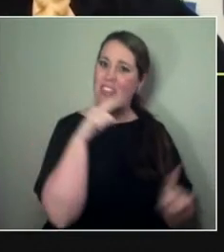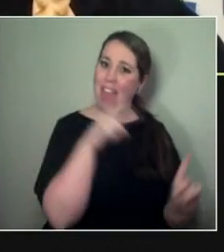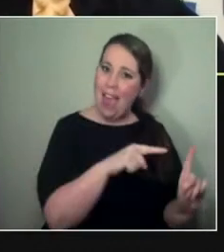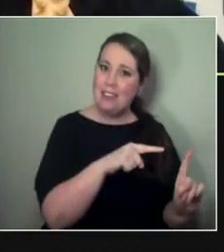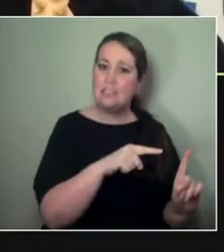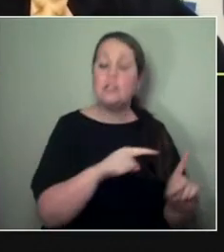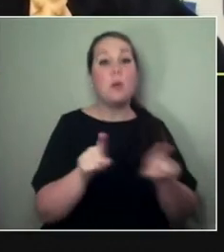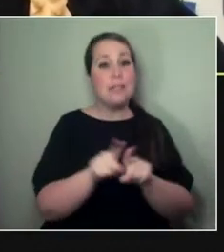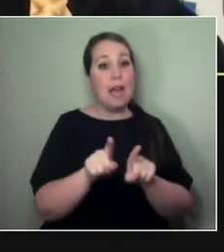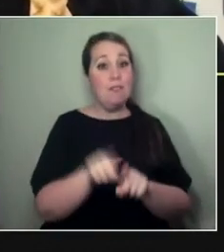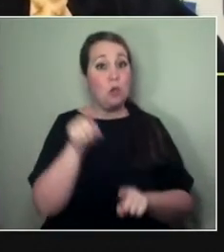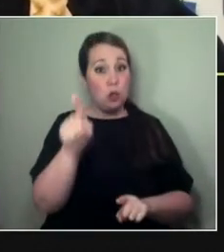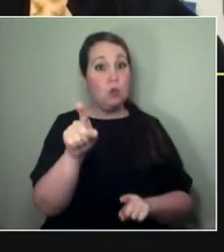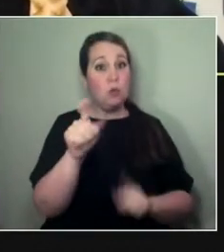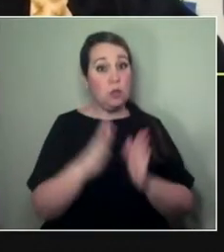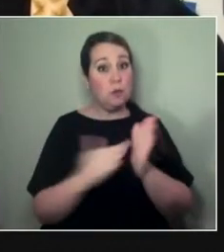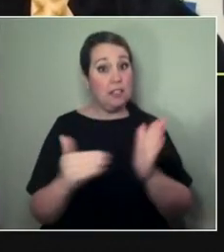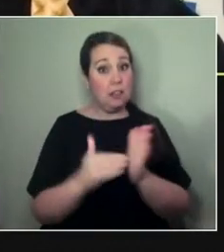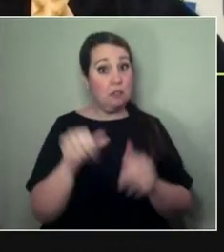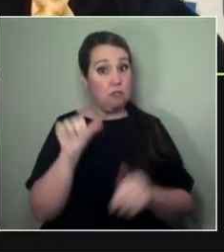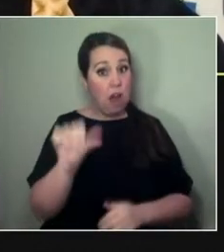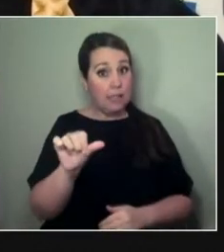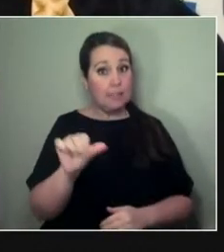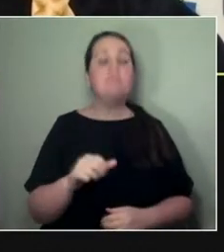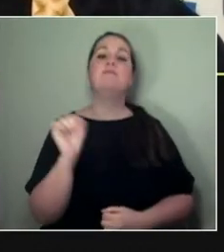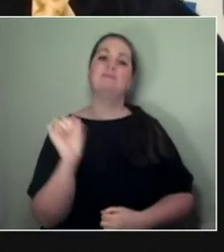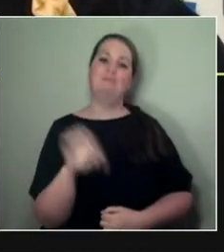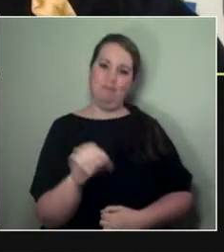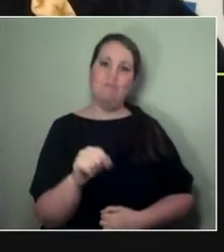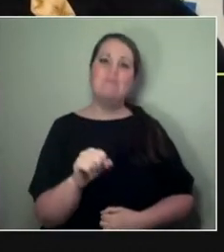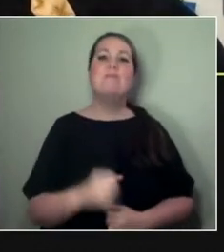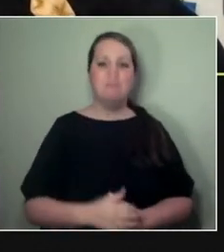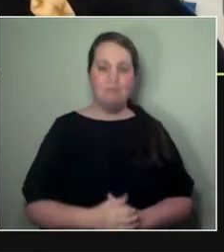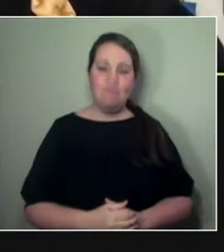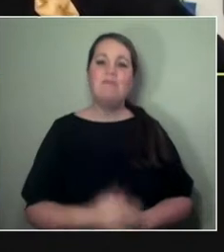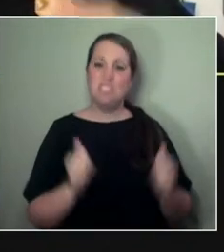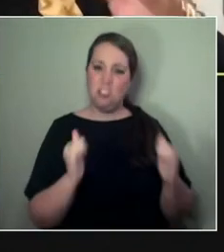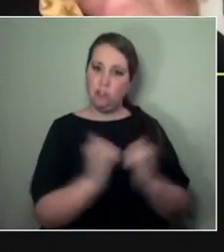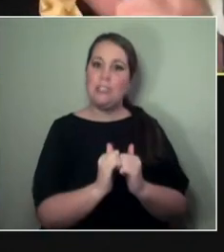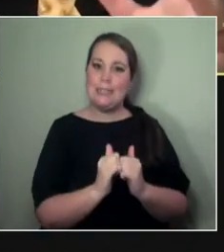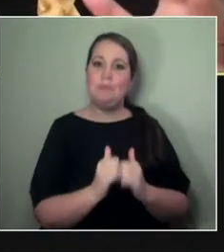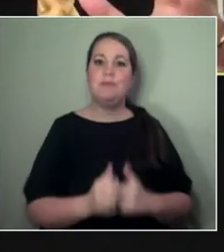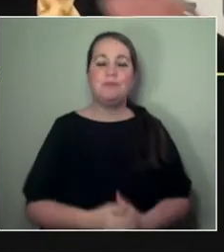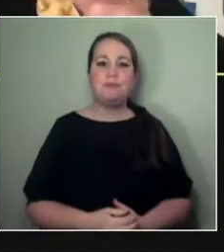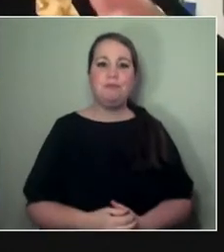over there, I feel like, yeah. (STAMMERS) I love it now.